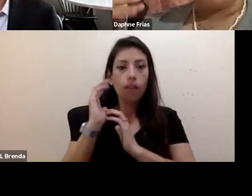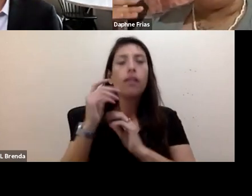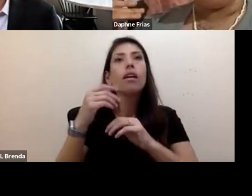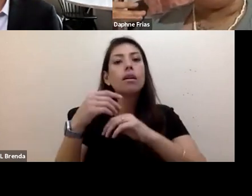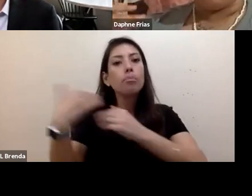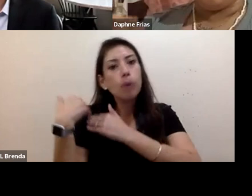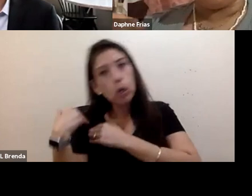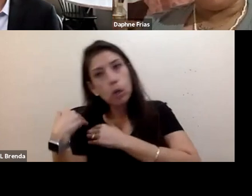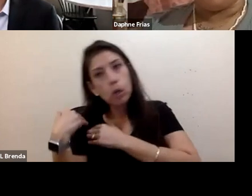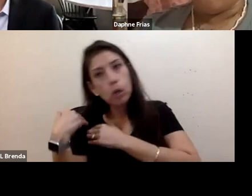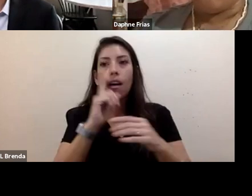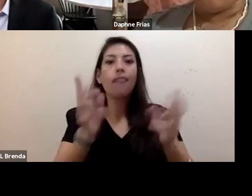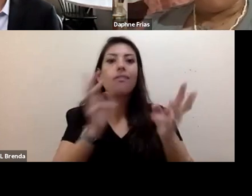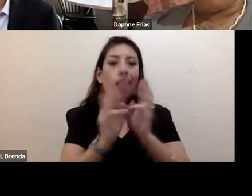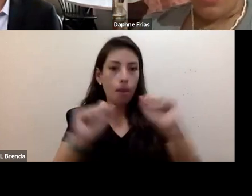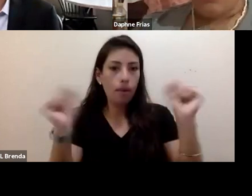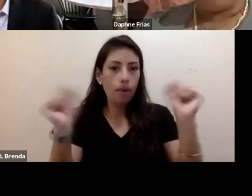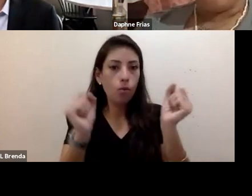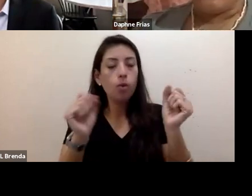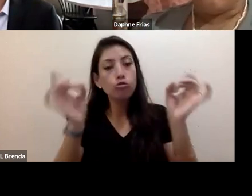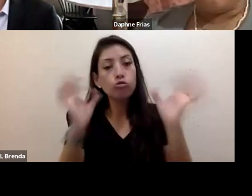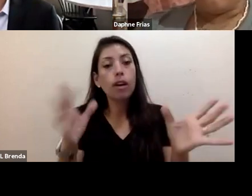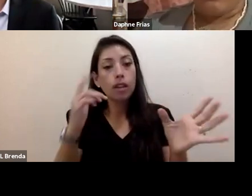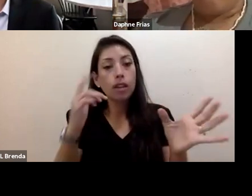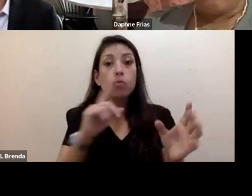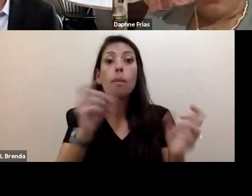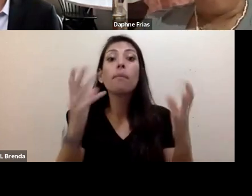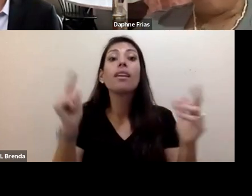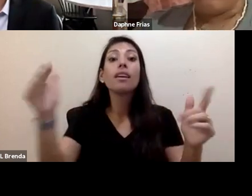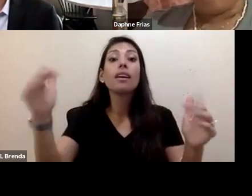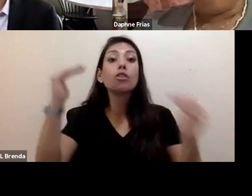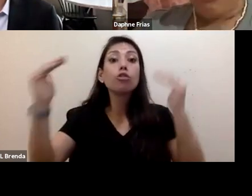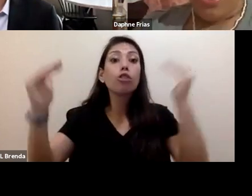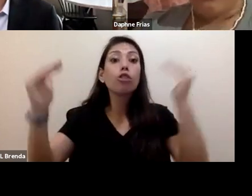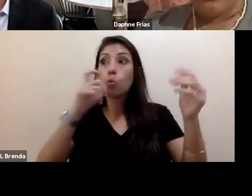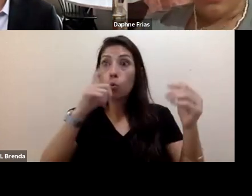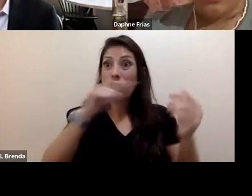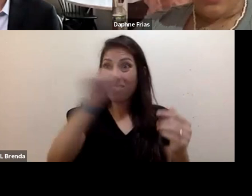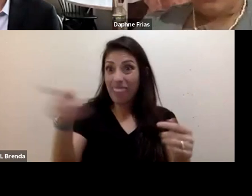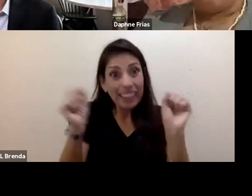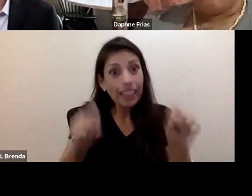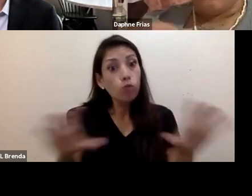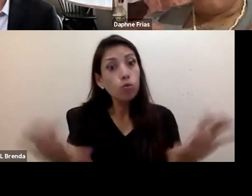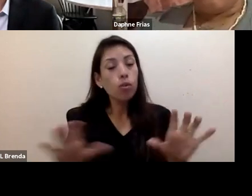And many of the adults who have the ability to do something about it have basically wiped their hands clean and said,